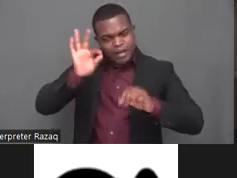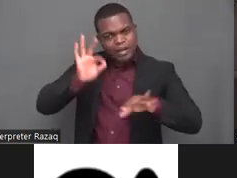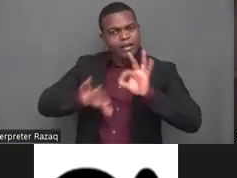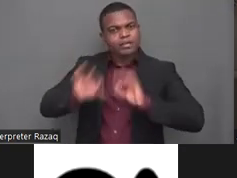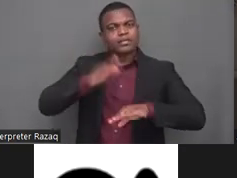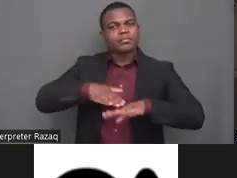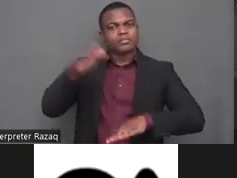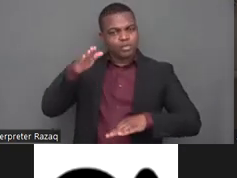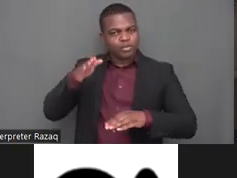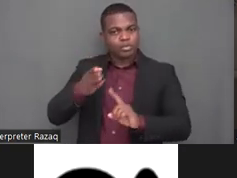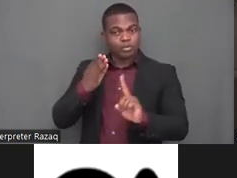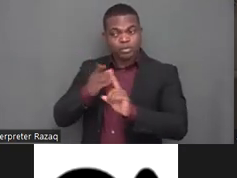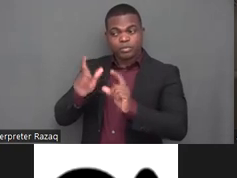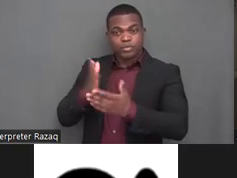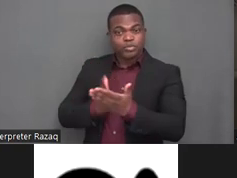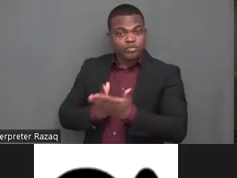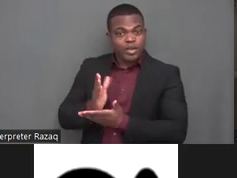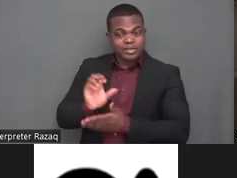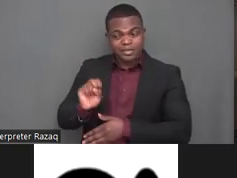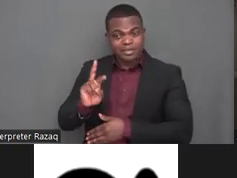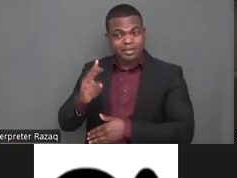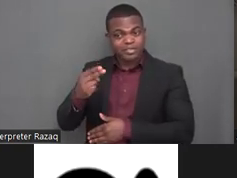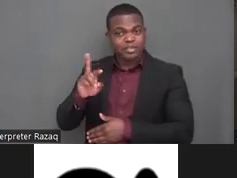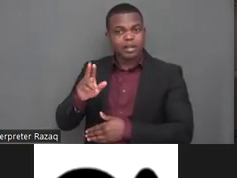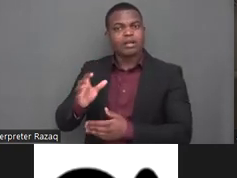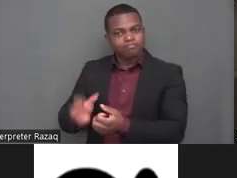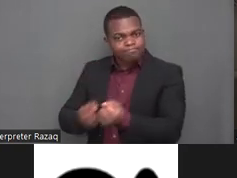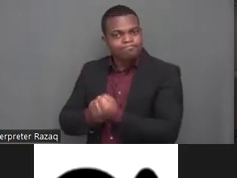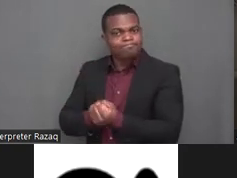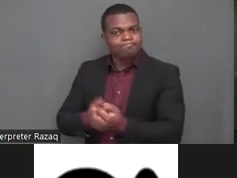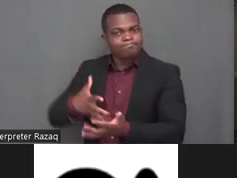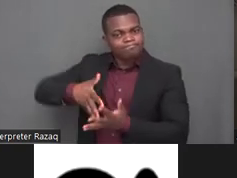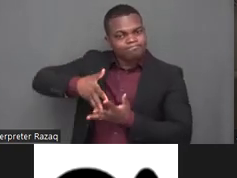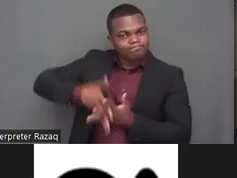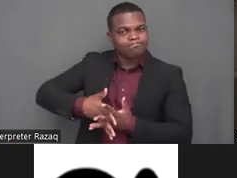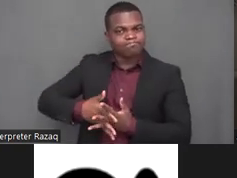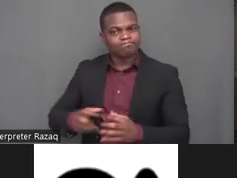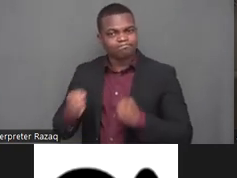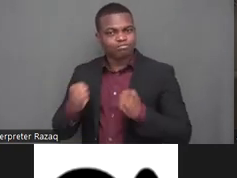like the key role um as we as we see it of the feminist organizations that is really to amplify